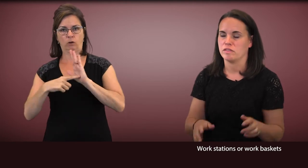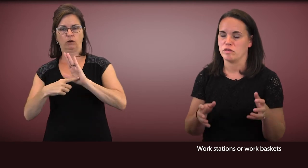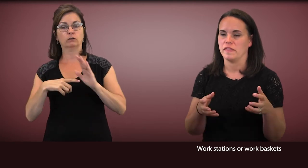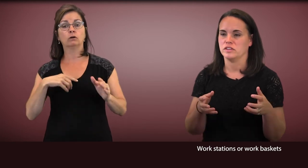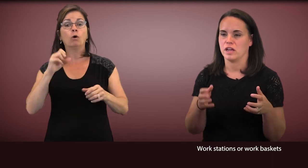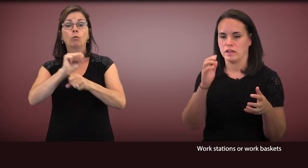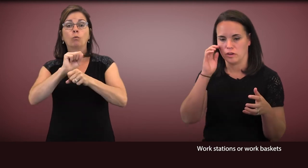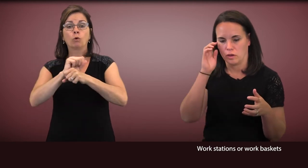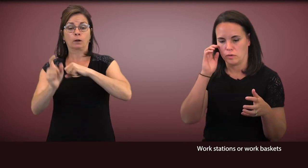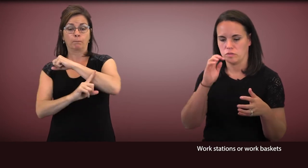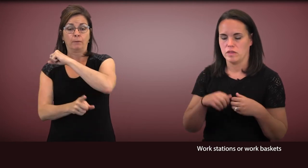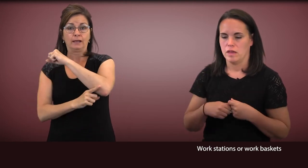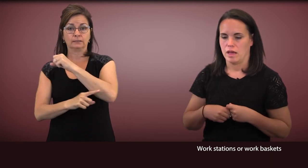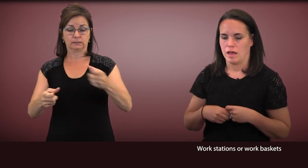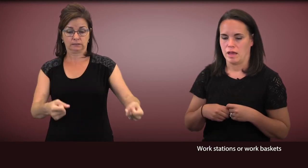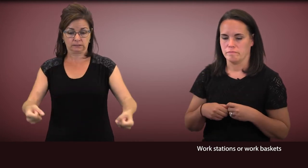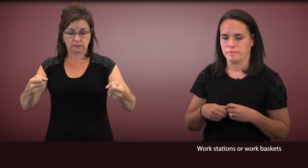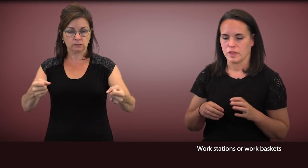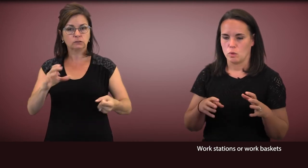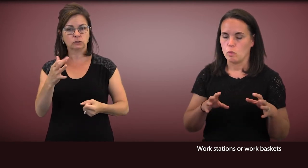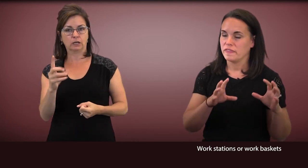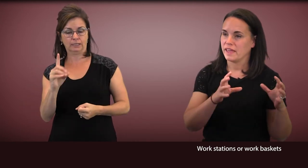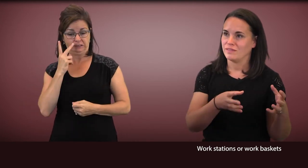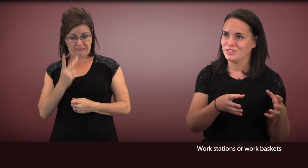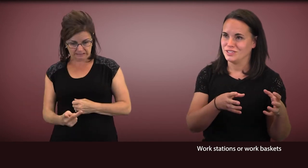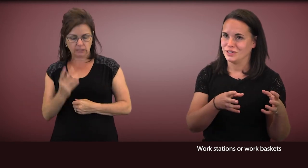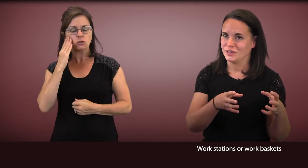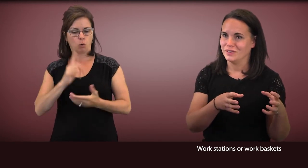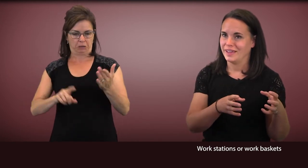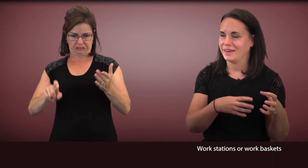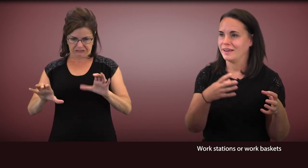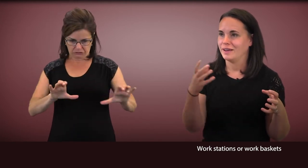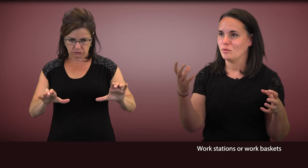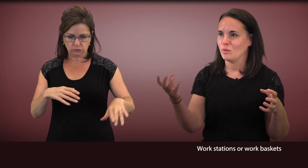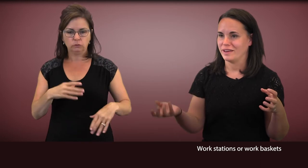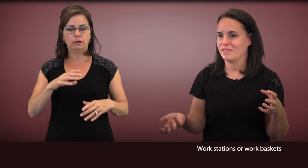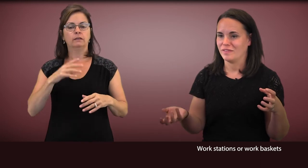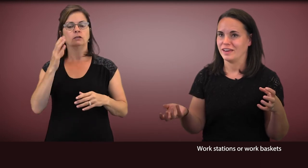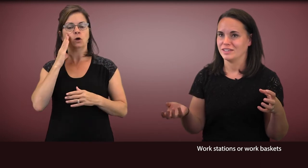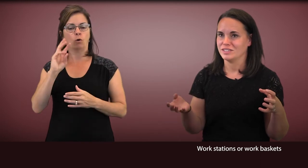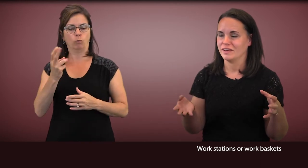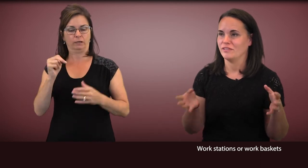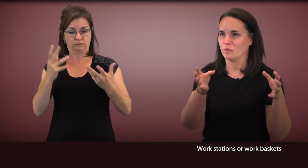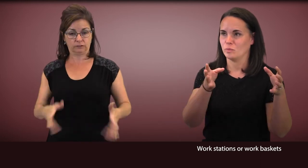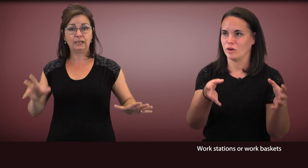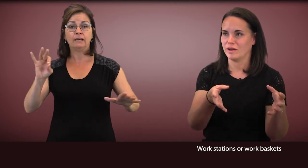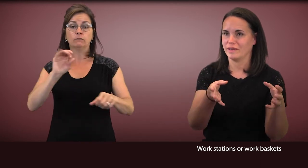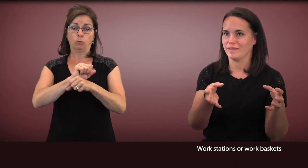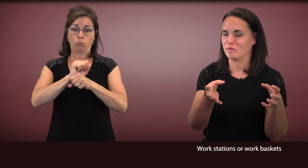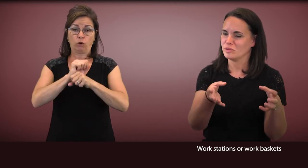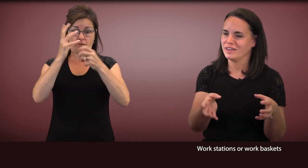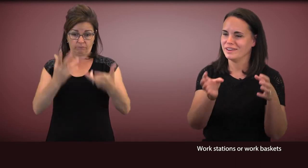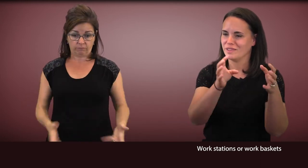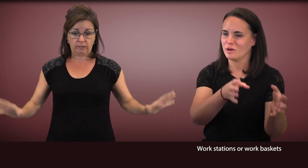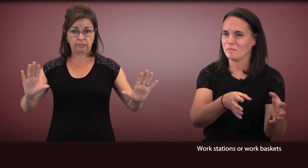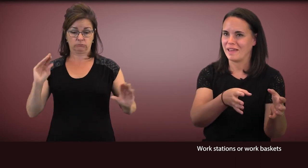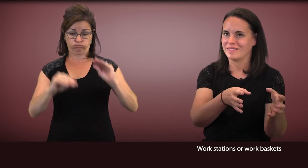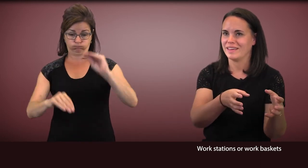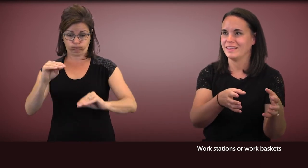so that the child knows, what they have to do, and when it's finished, if the work is completed in the work-basket,